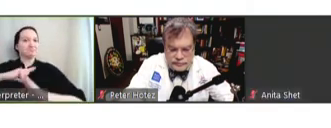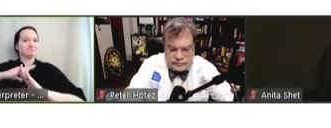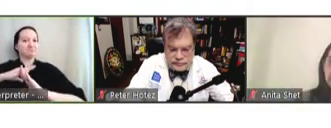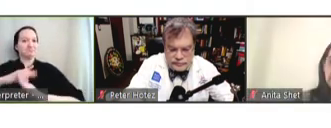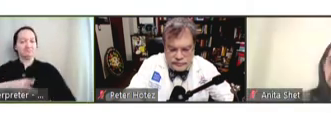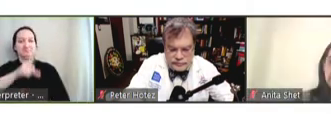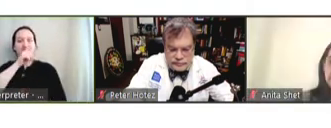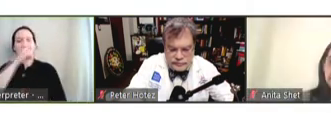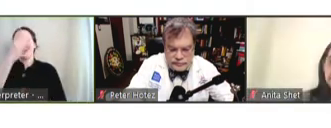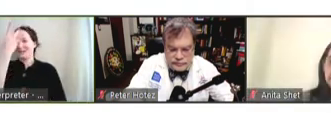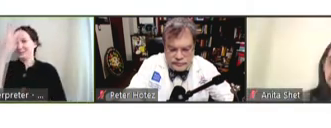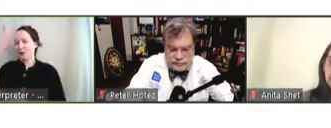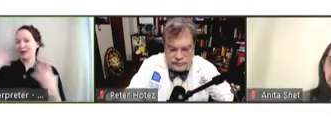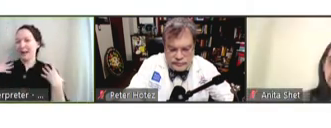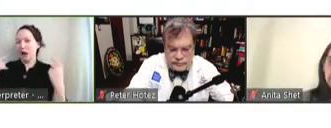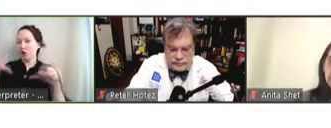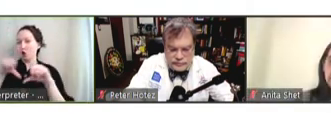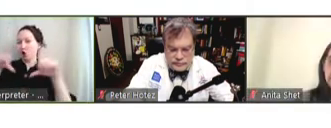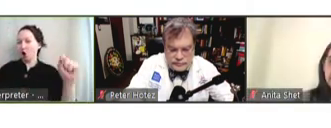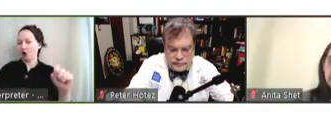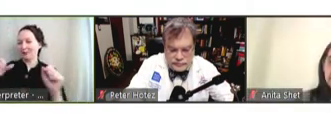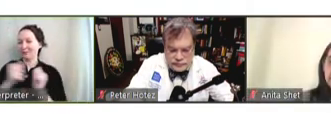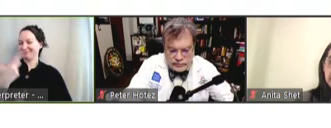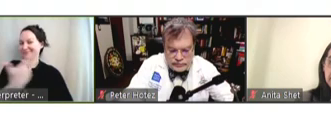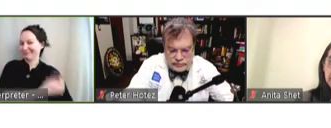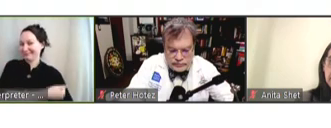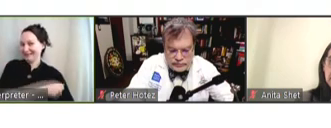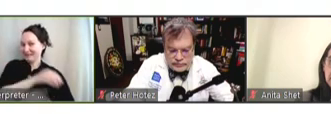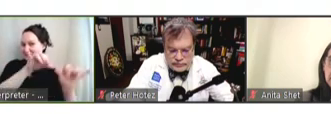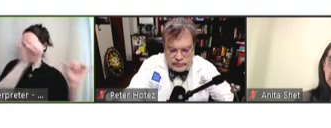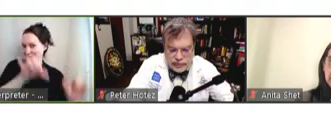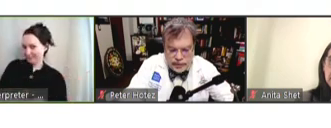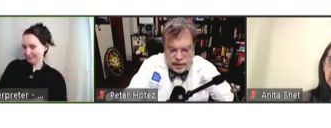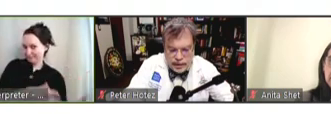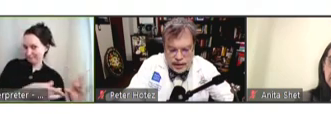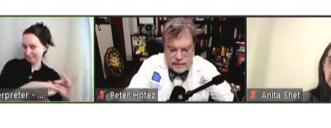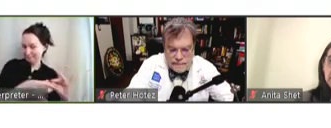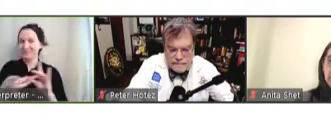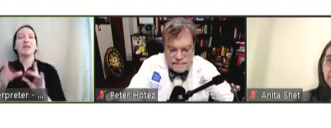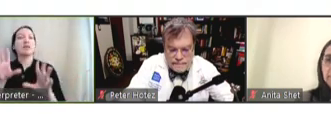smart health card from an immunization information system, which is the group that I'm representing.